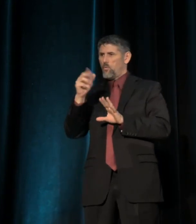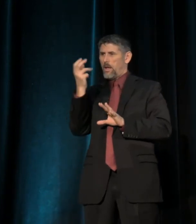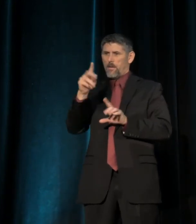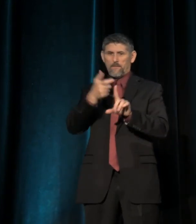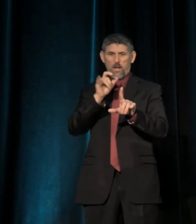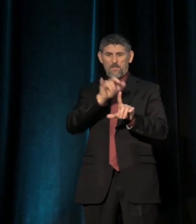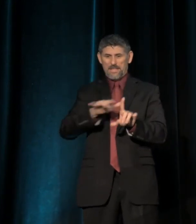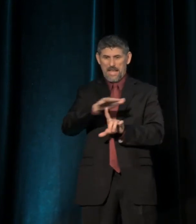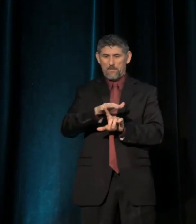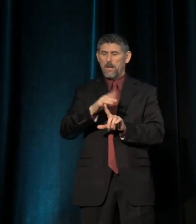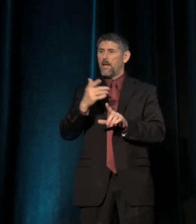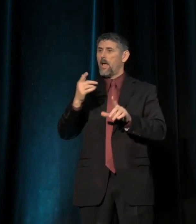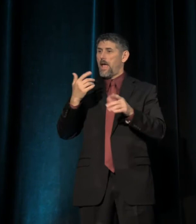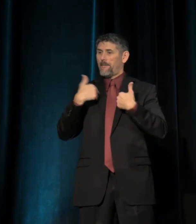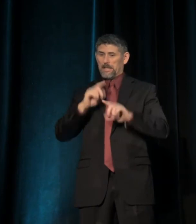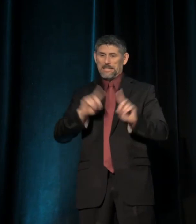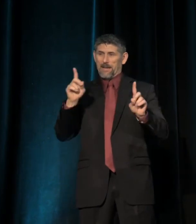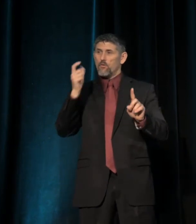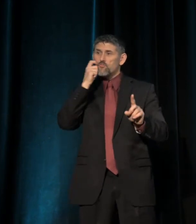belong to a different race or ethnic group.